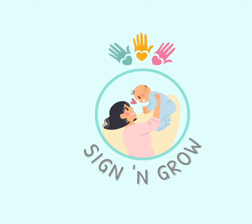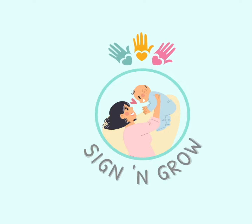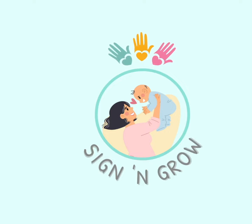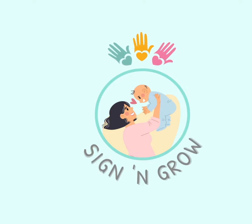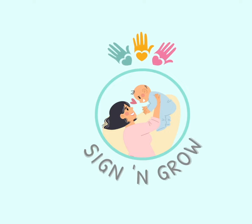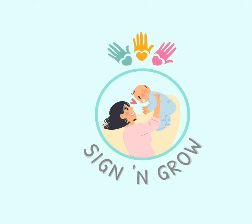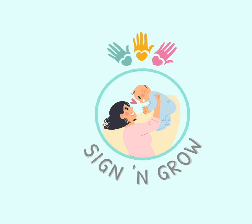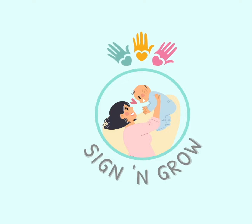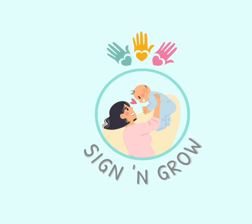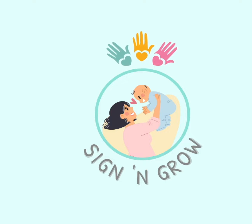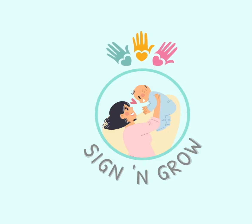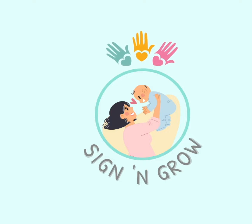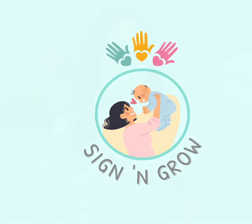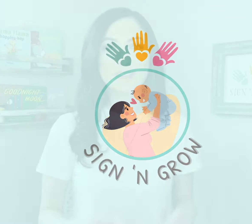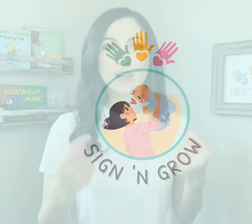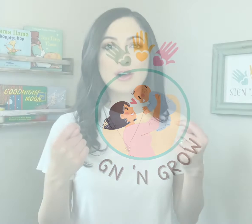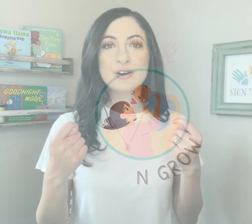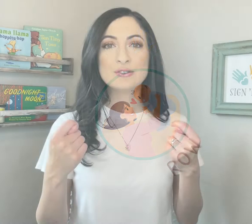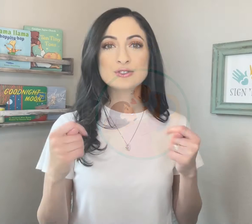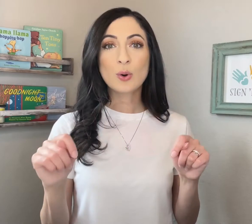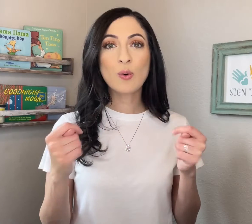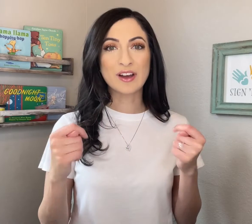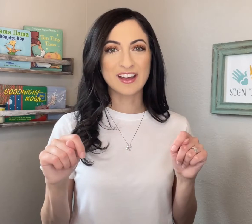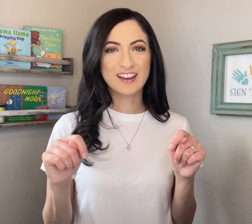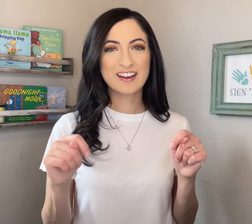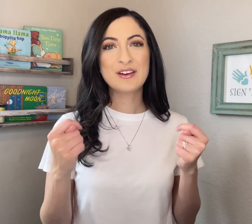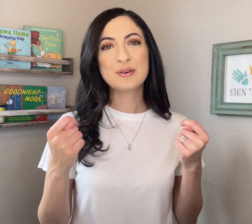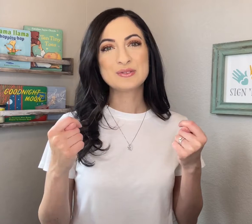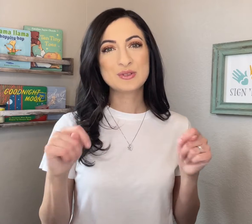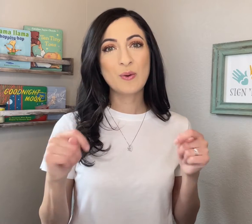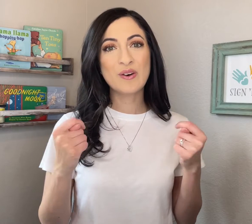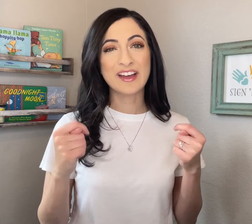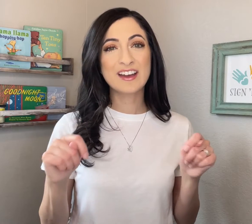TOY. TOY.